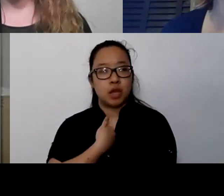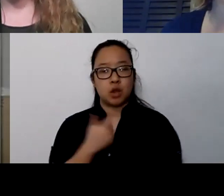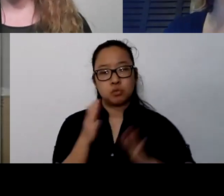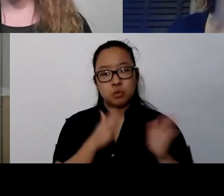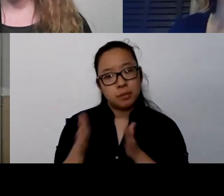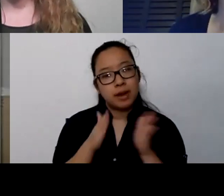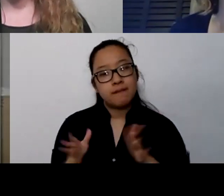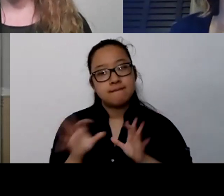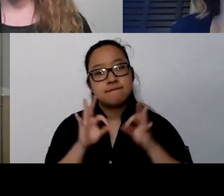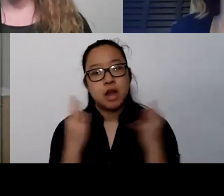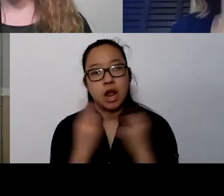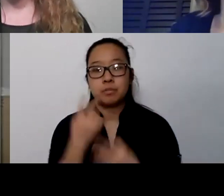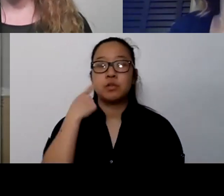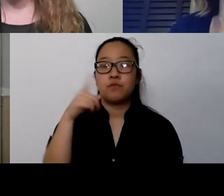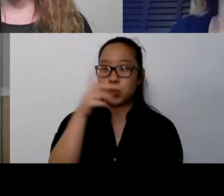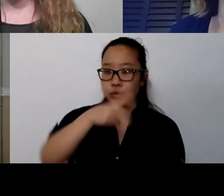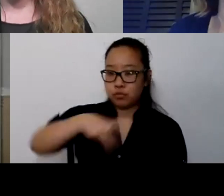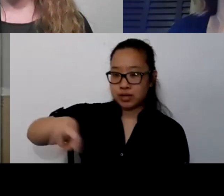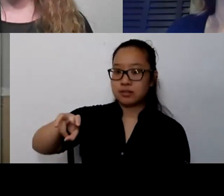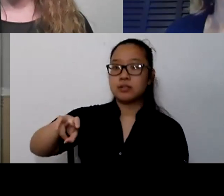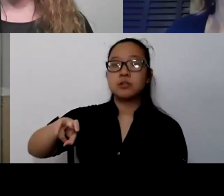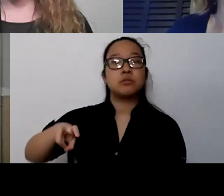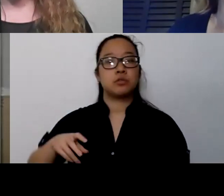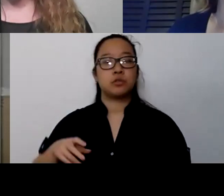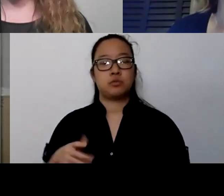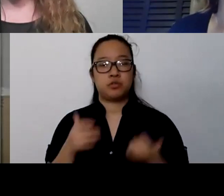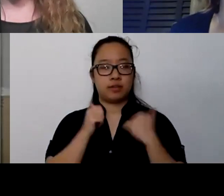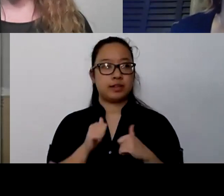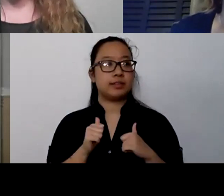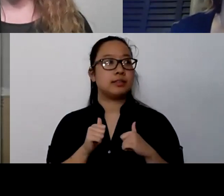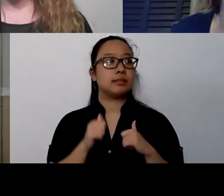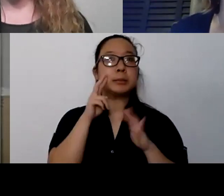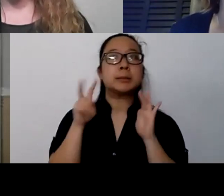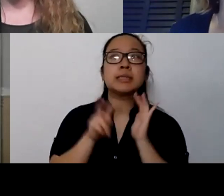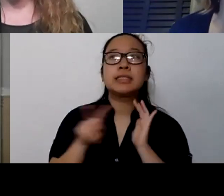So we're trying to anticipate whether it's in three years, six or nine months